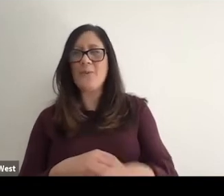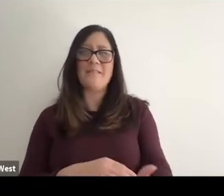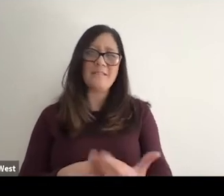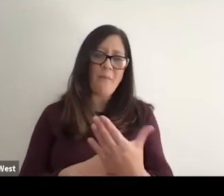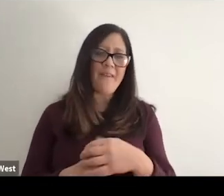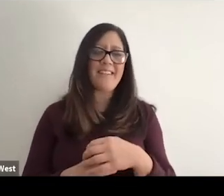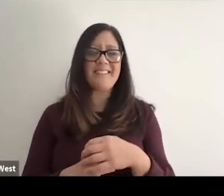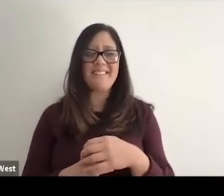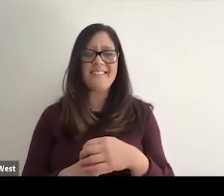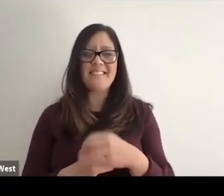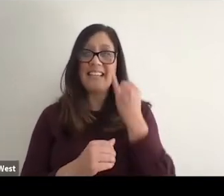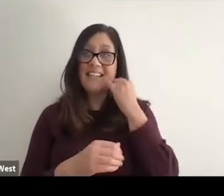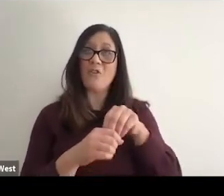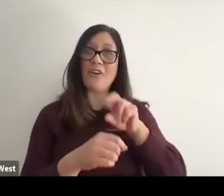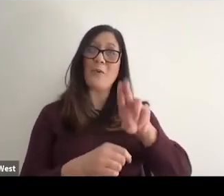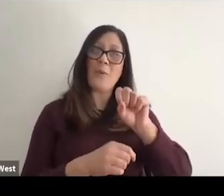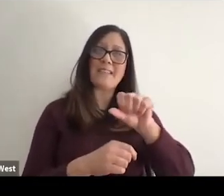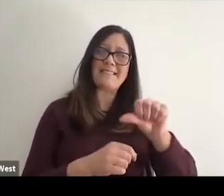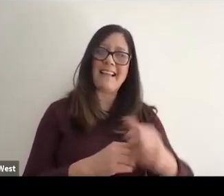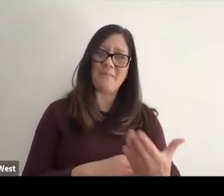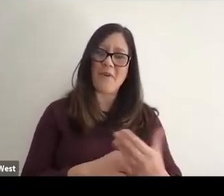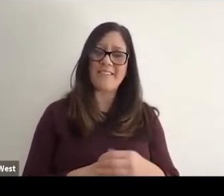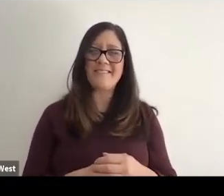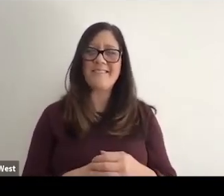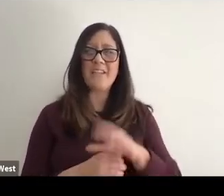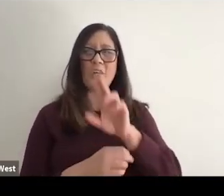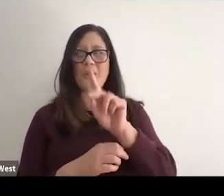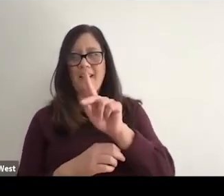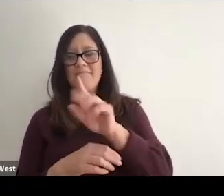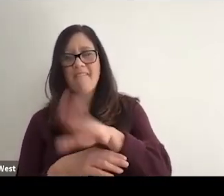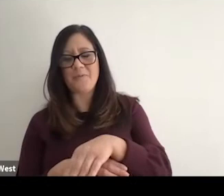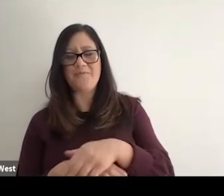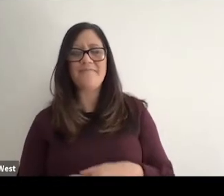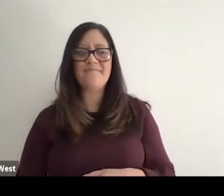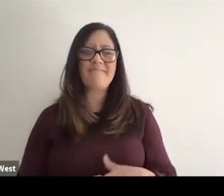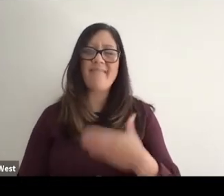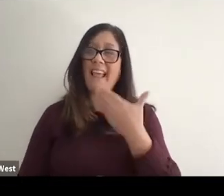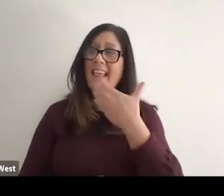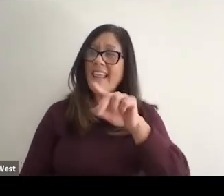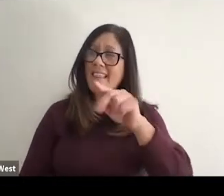morning there if you're in the USA. Thank you Phil.